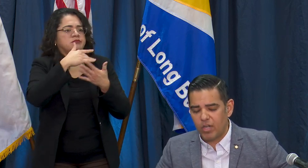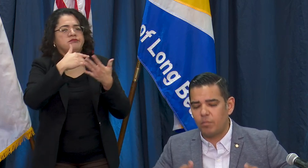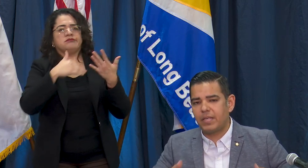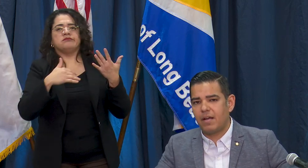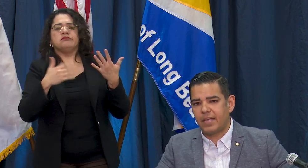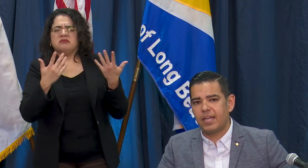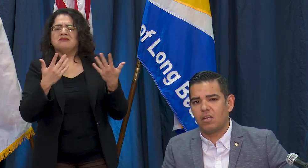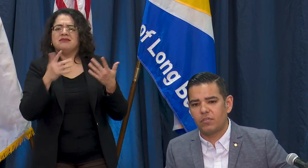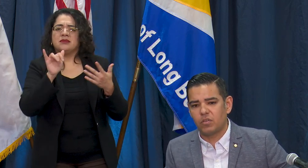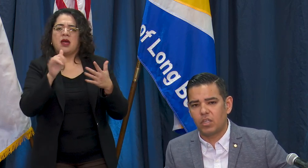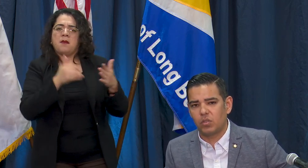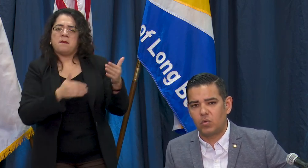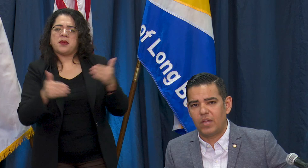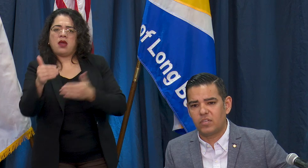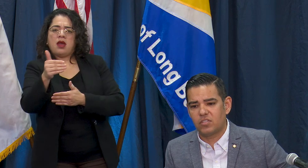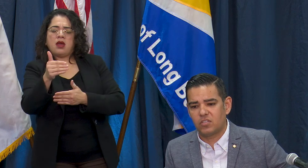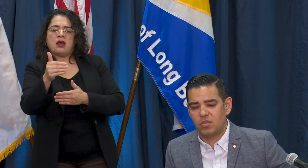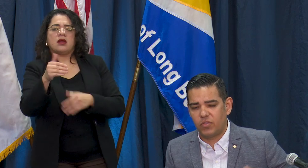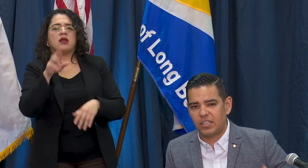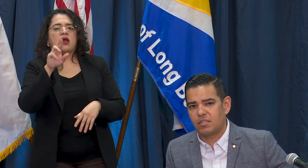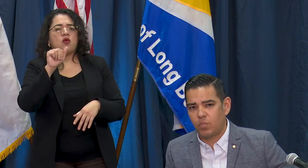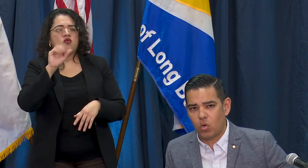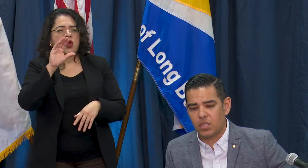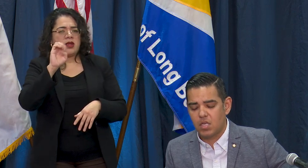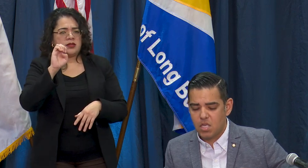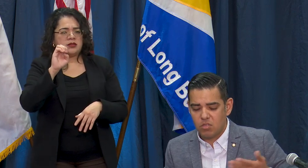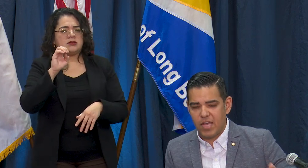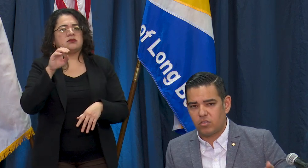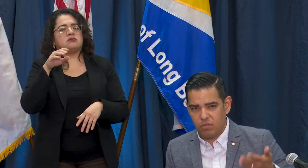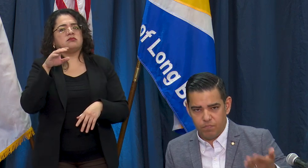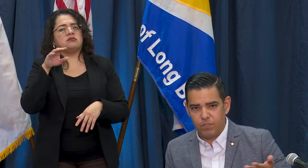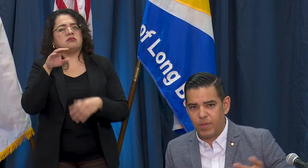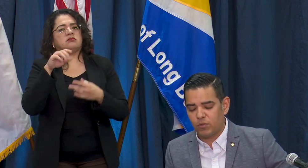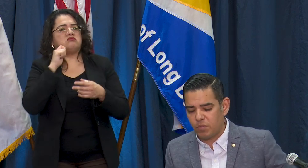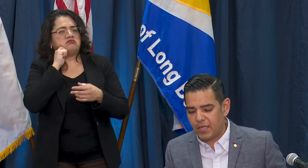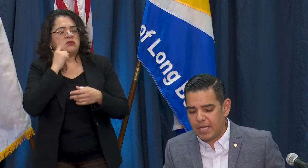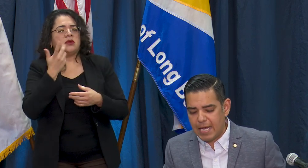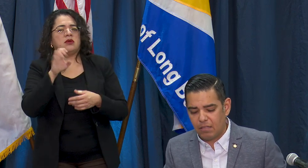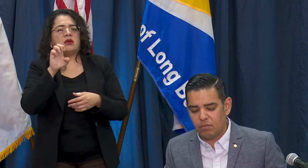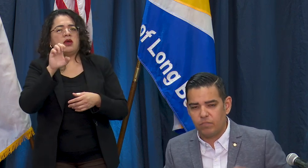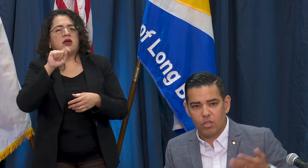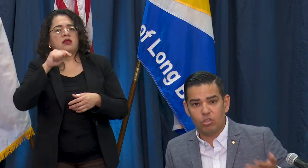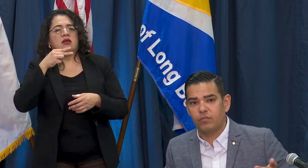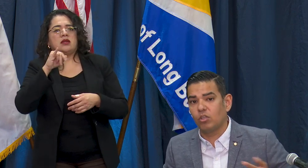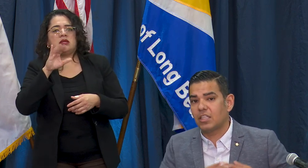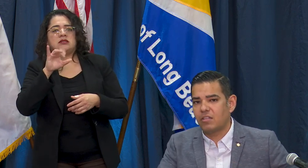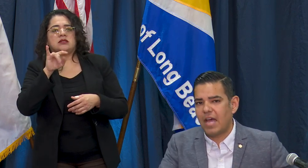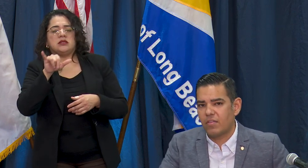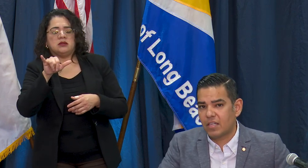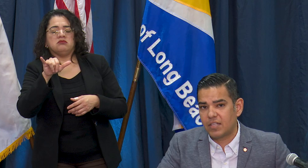want to go beyond that and also include rate and ethnicity. We think that's important so people should be looking for that in the next